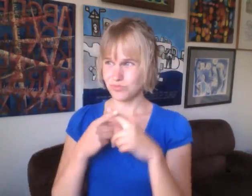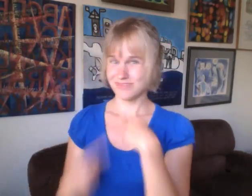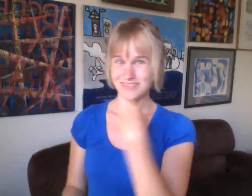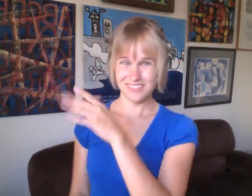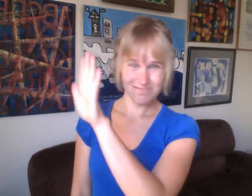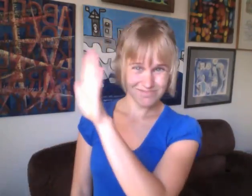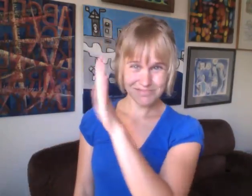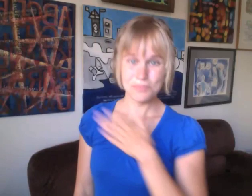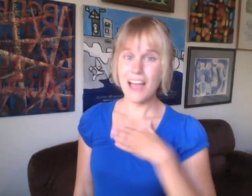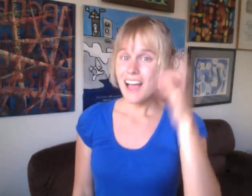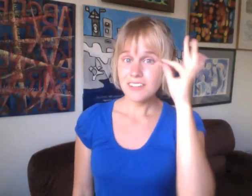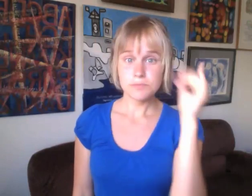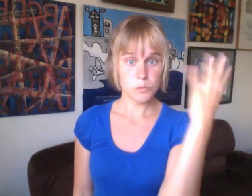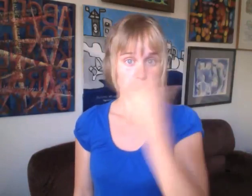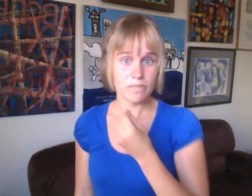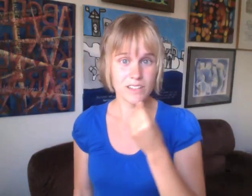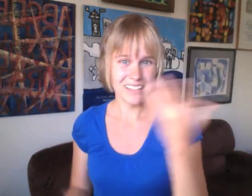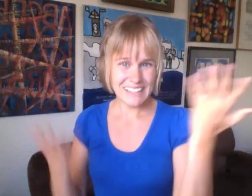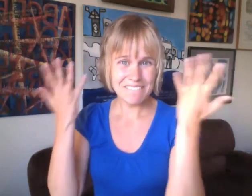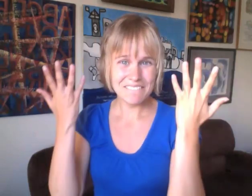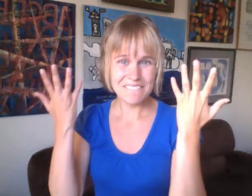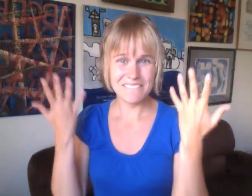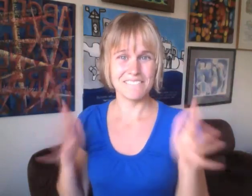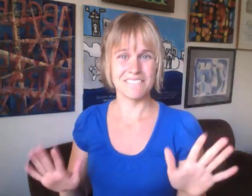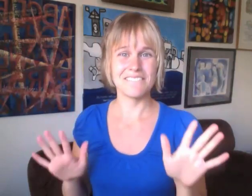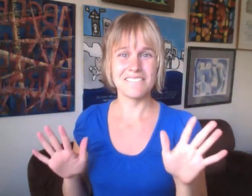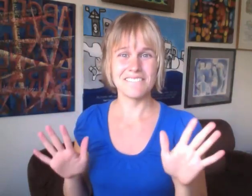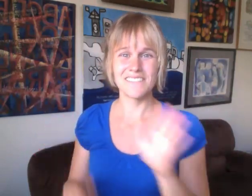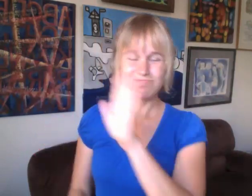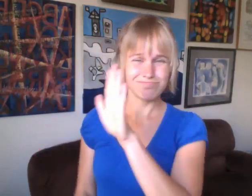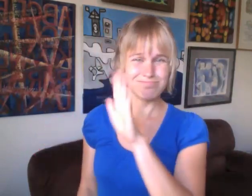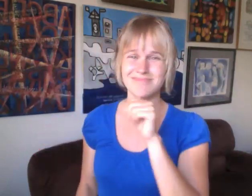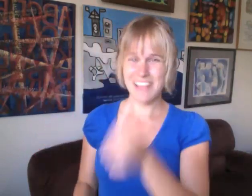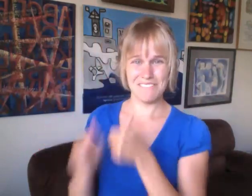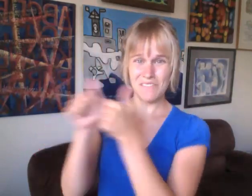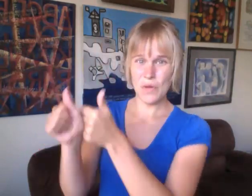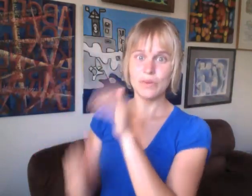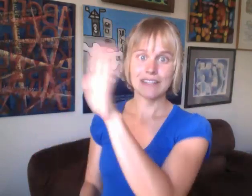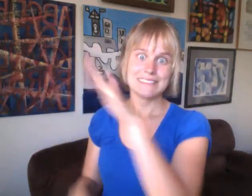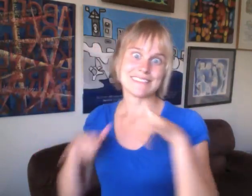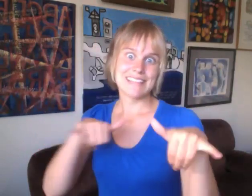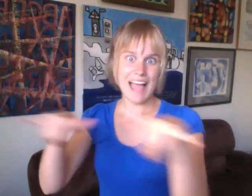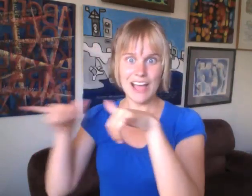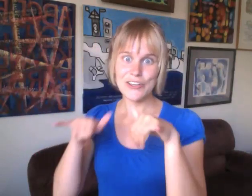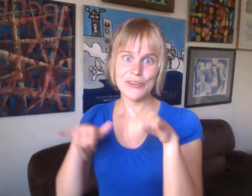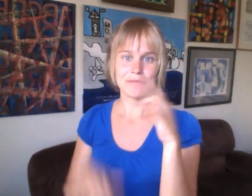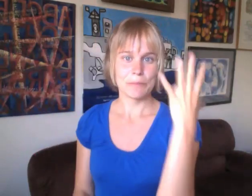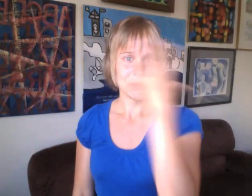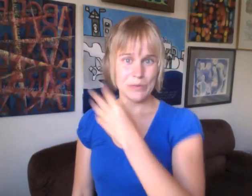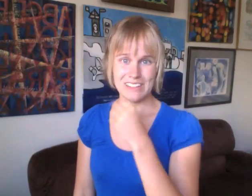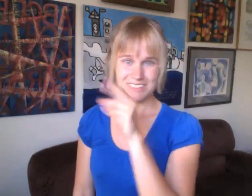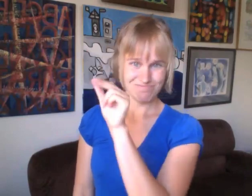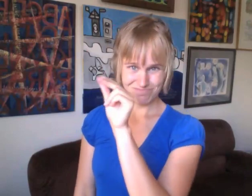They showed the white people that their hair was beautiful the way it was, and that they refused to follow white people's standard of beauty.